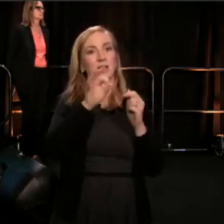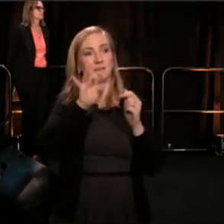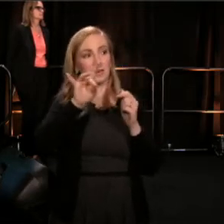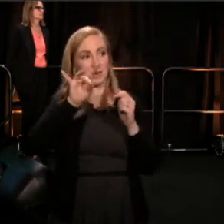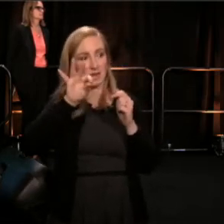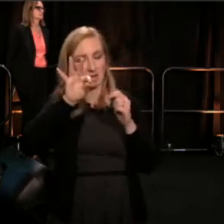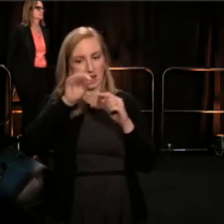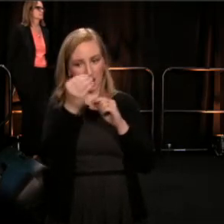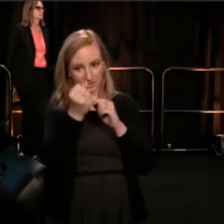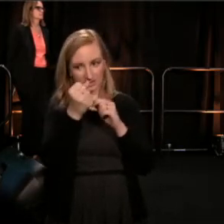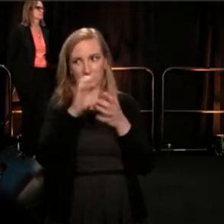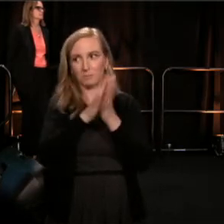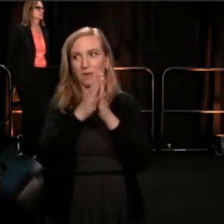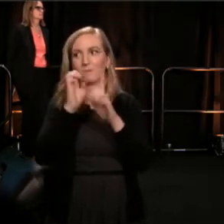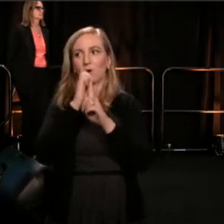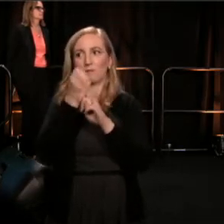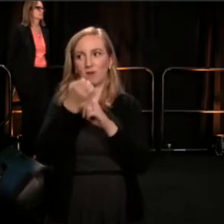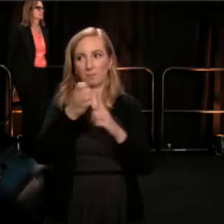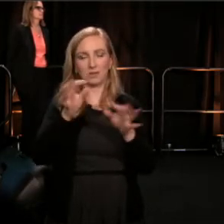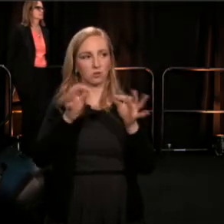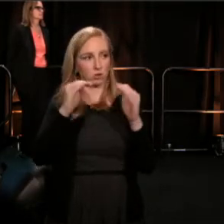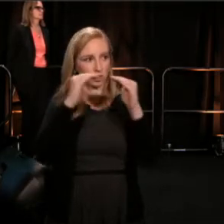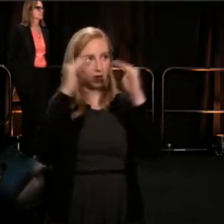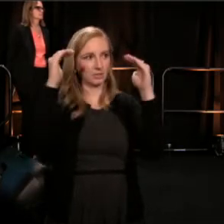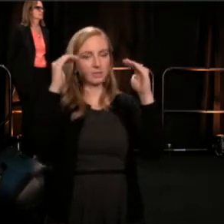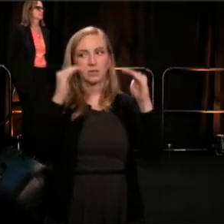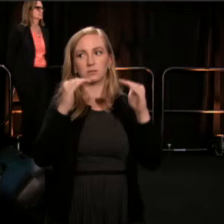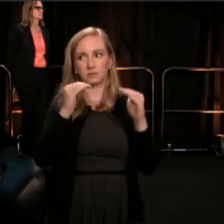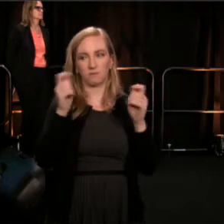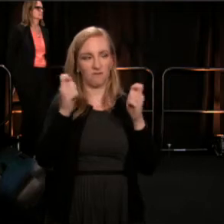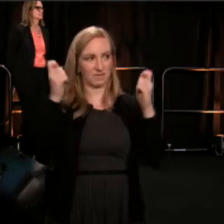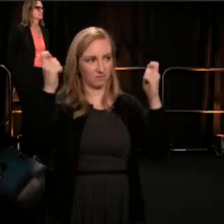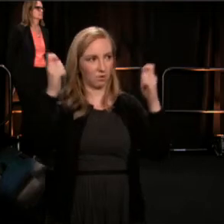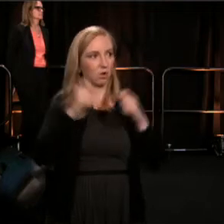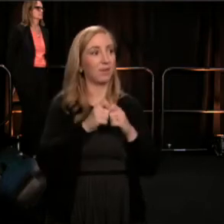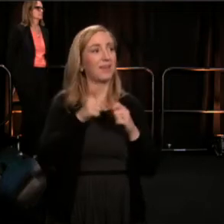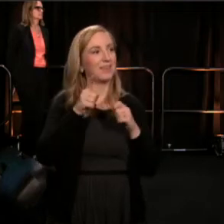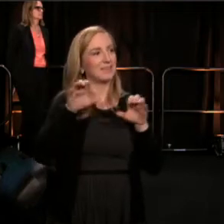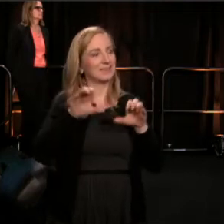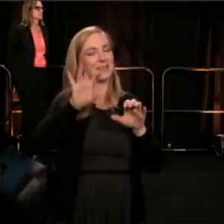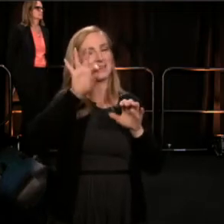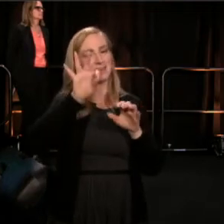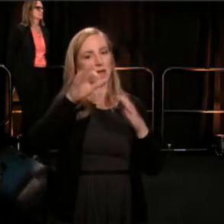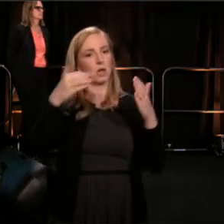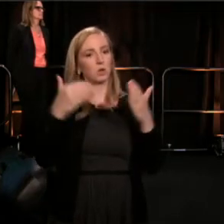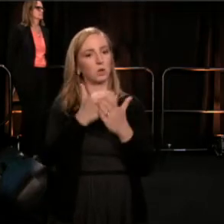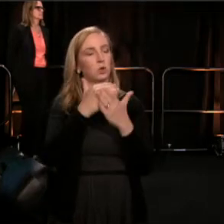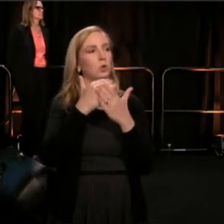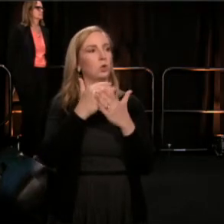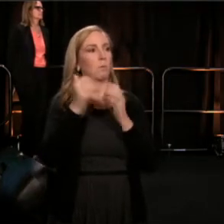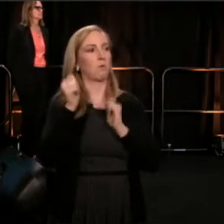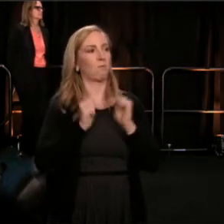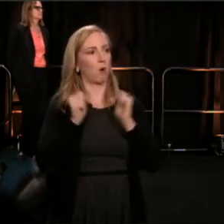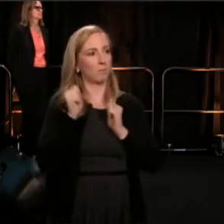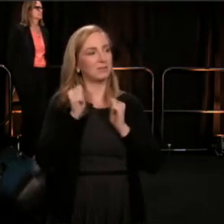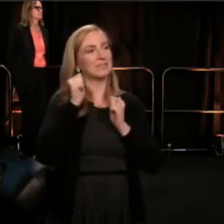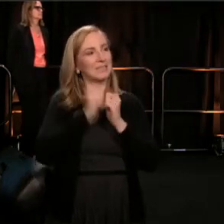a five year project was commissioned and presented, nine new performance works, each created through partnerships, between communities